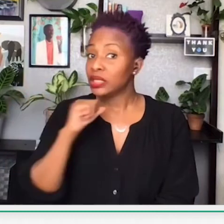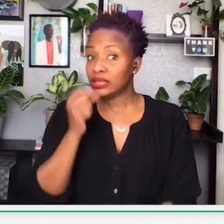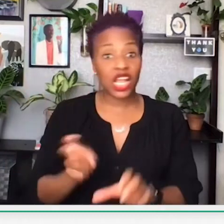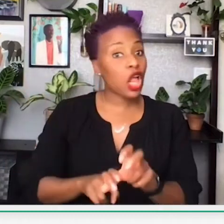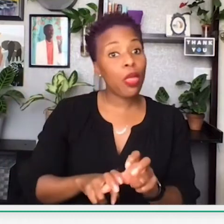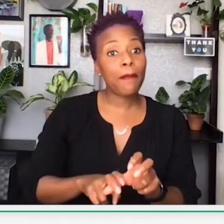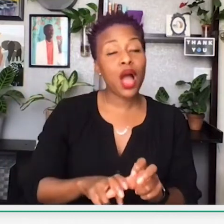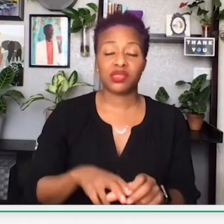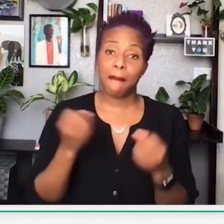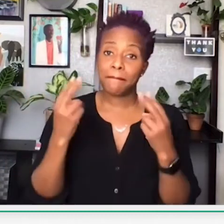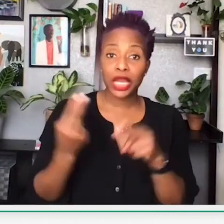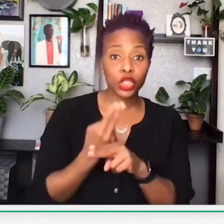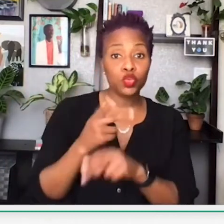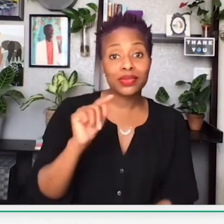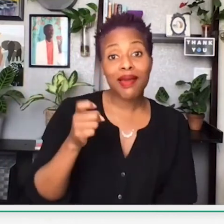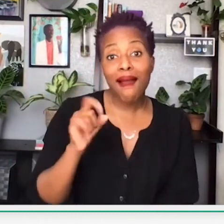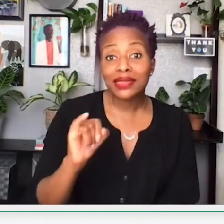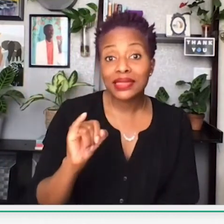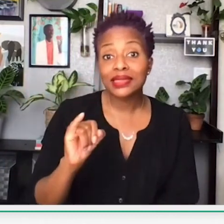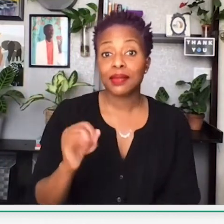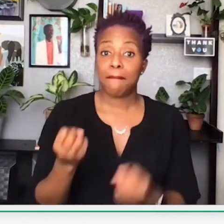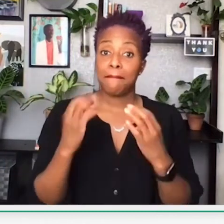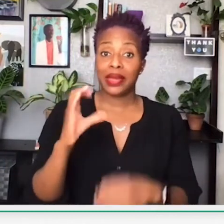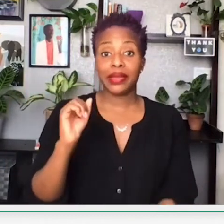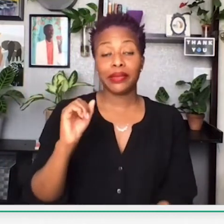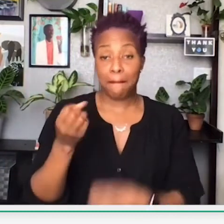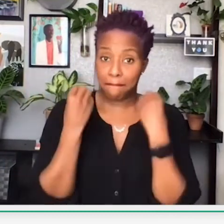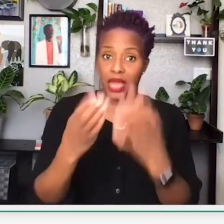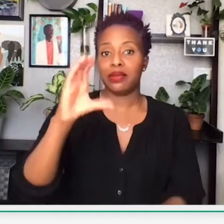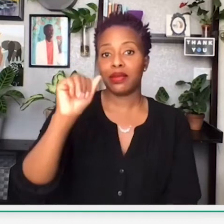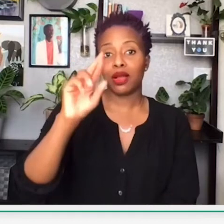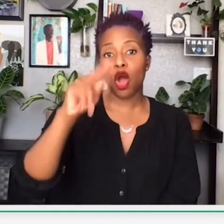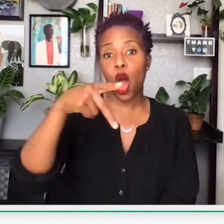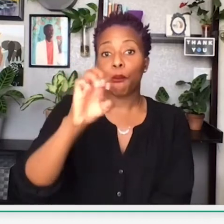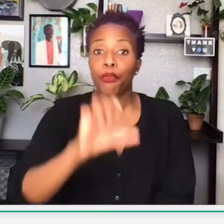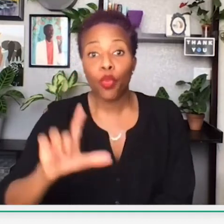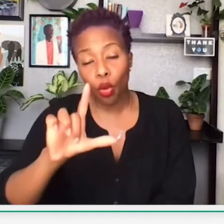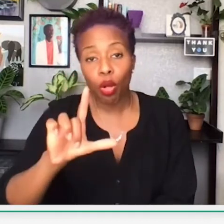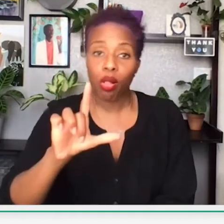place for 381 days. You did not find anybody from the black community riding the bus.